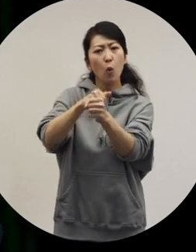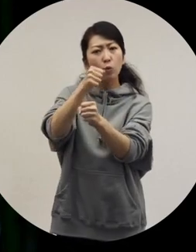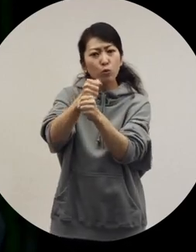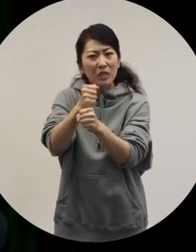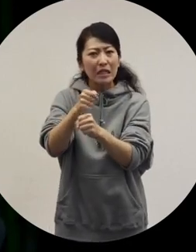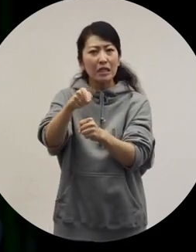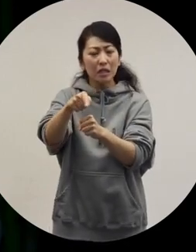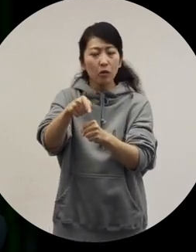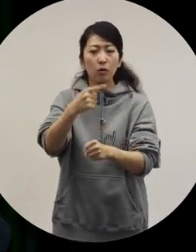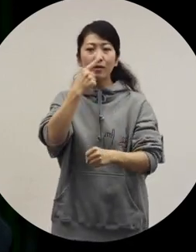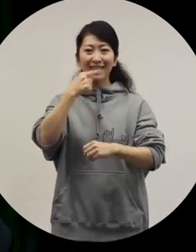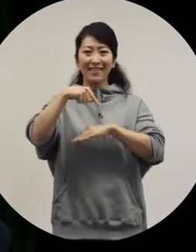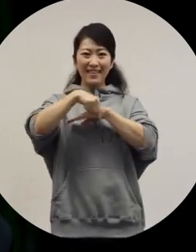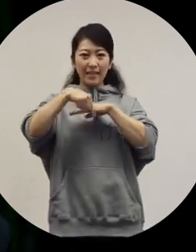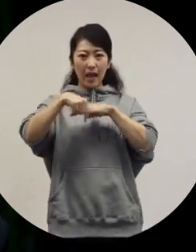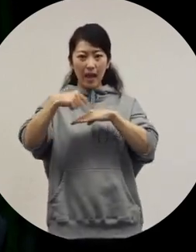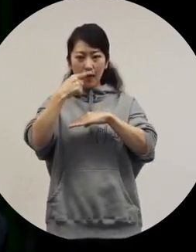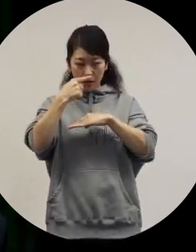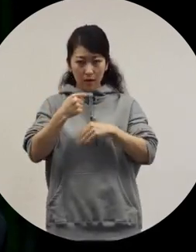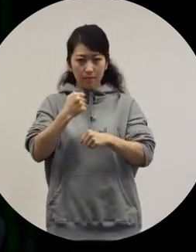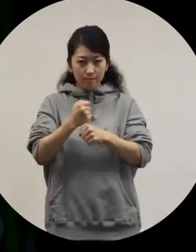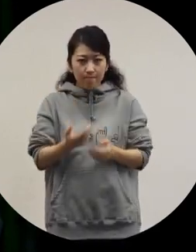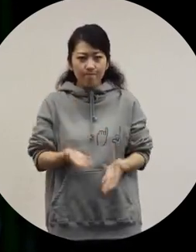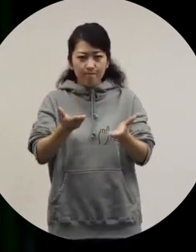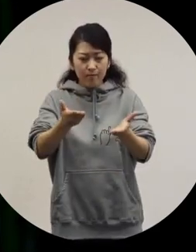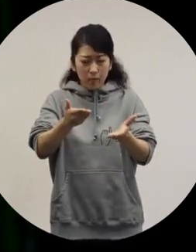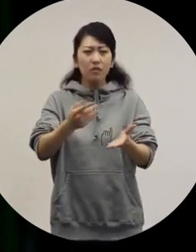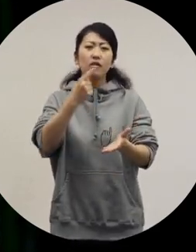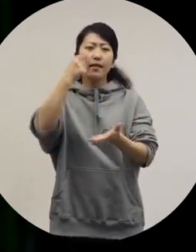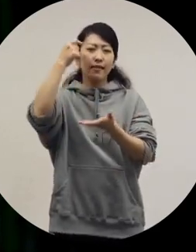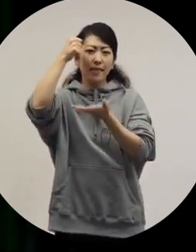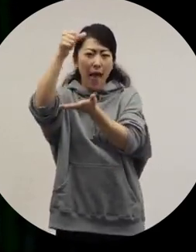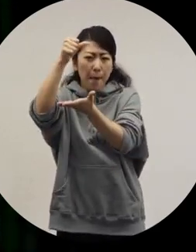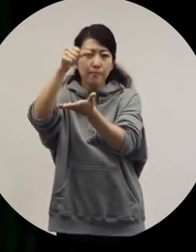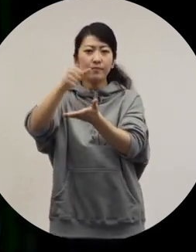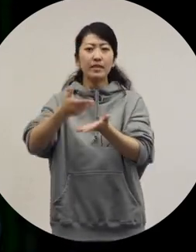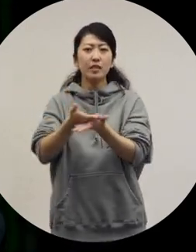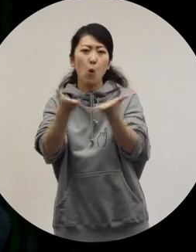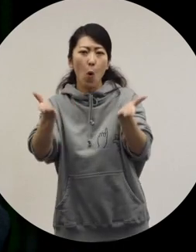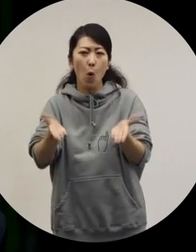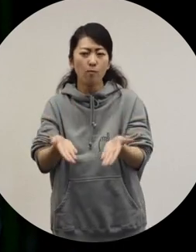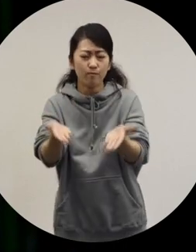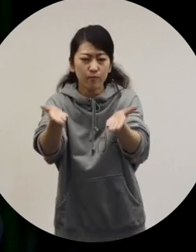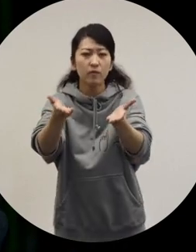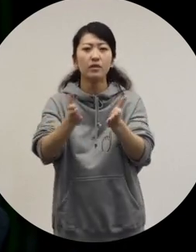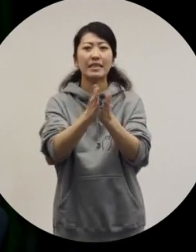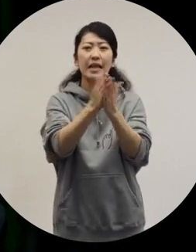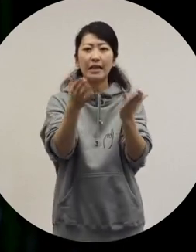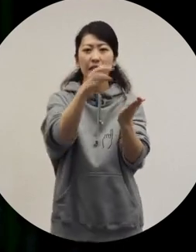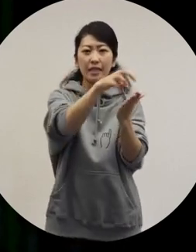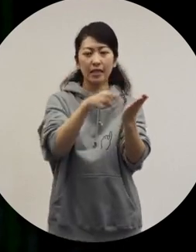As a designer, I will continue to communicate this through shows, magazines and so on.